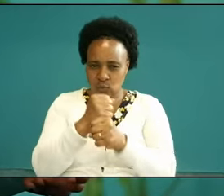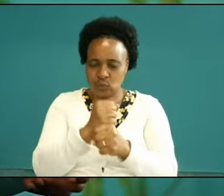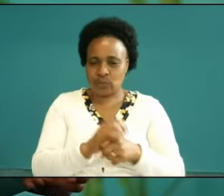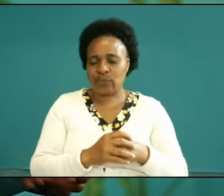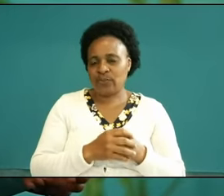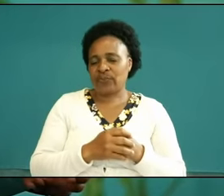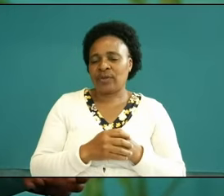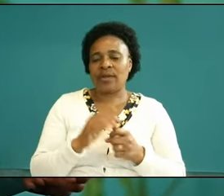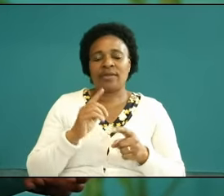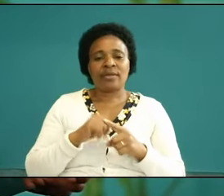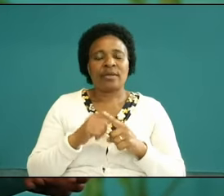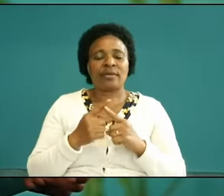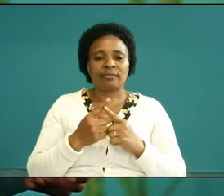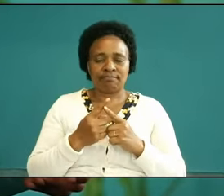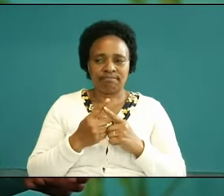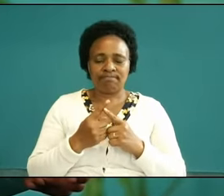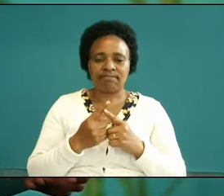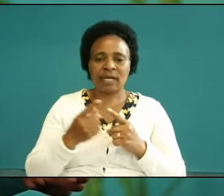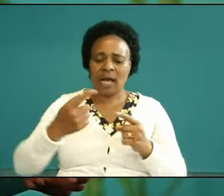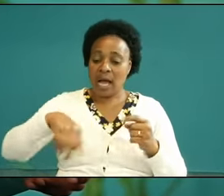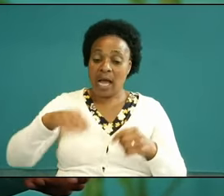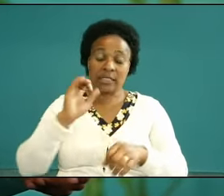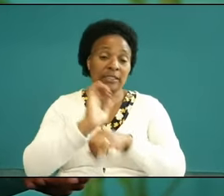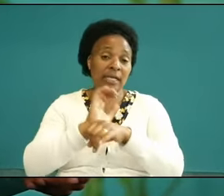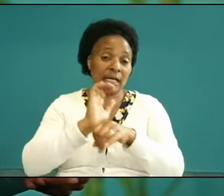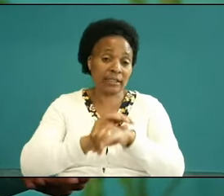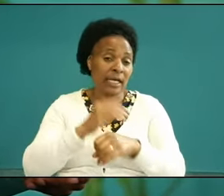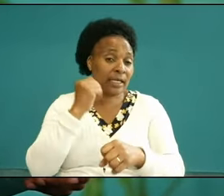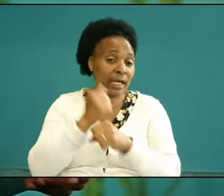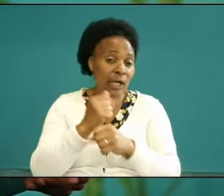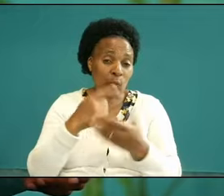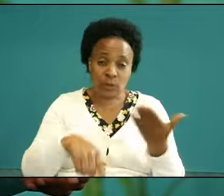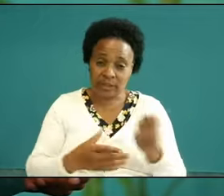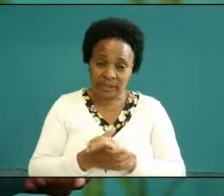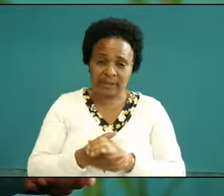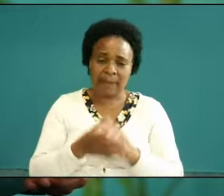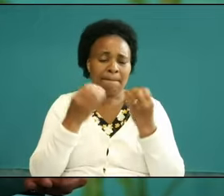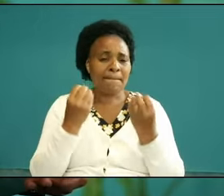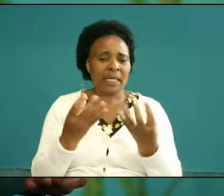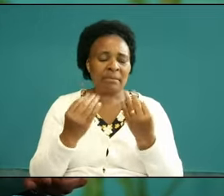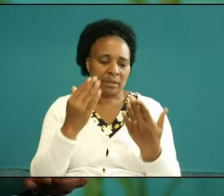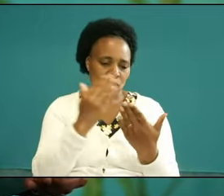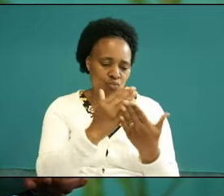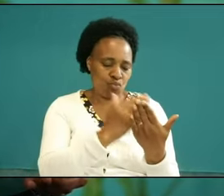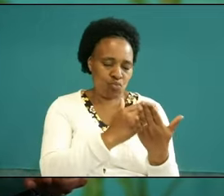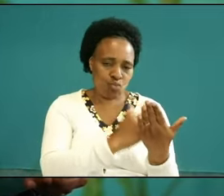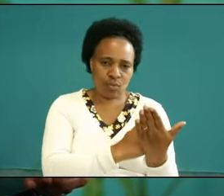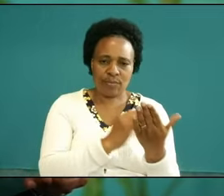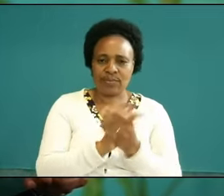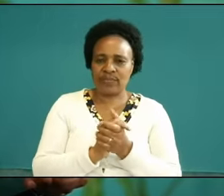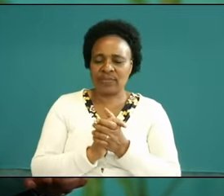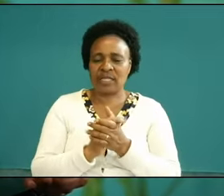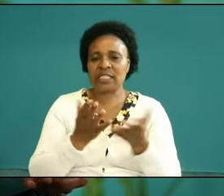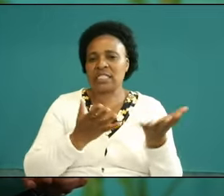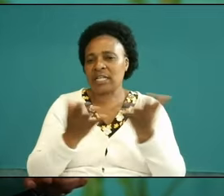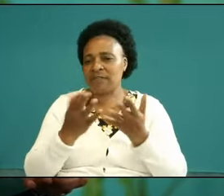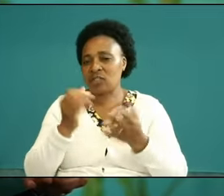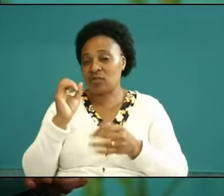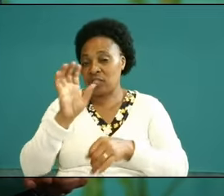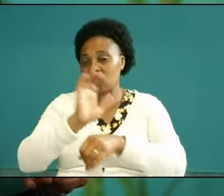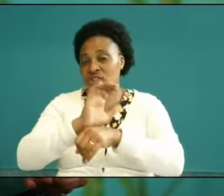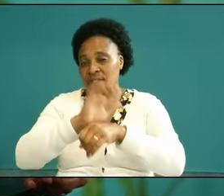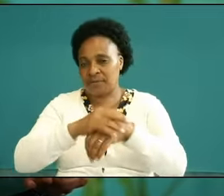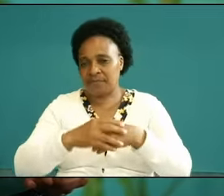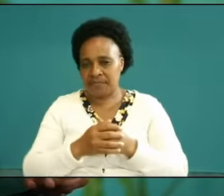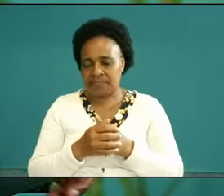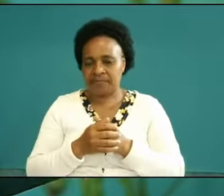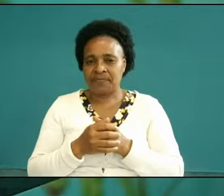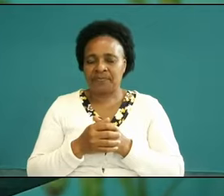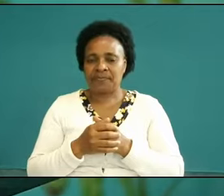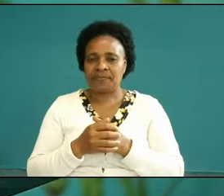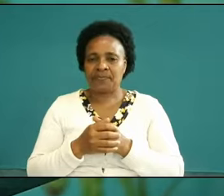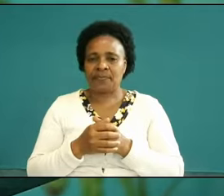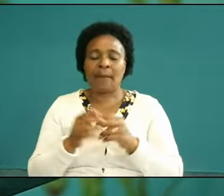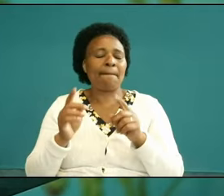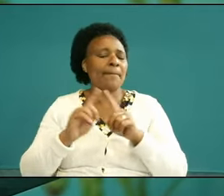and um as a church we have done well in so many programs and service of the church but in the